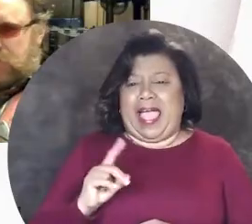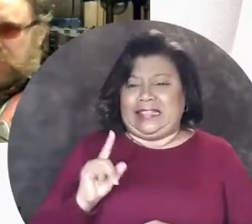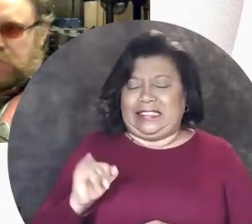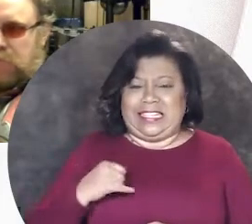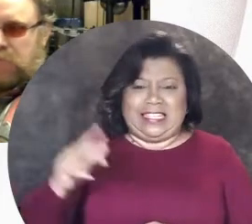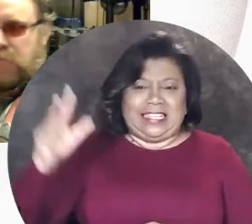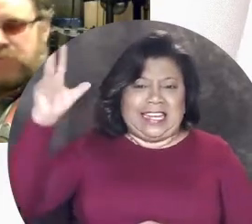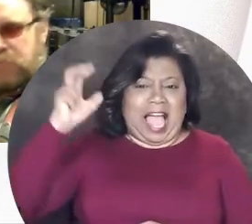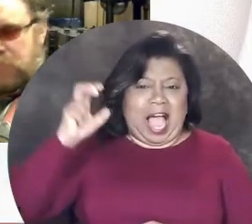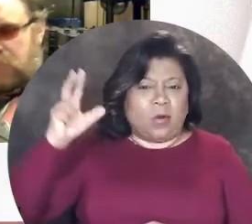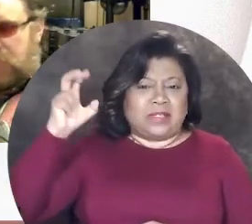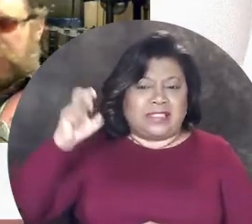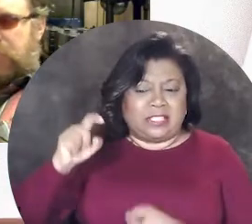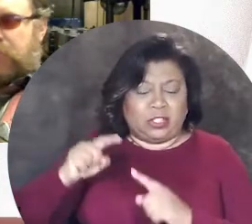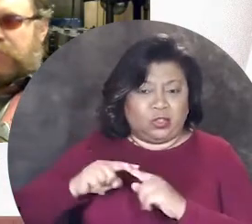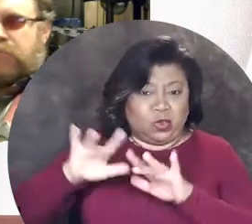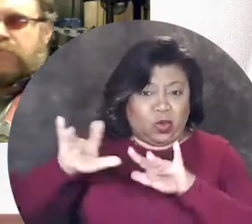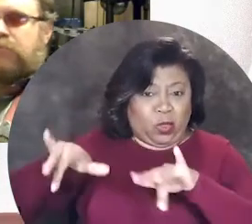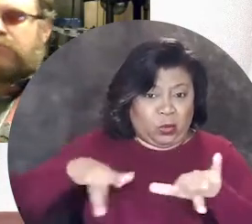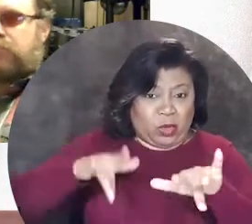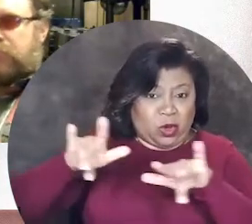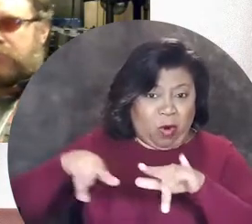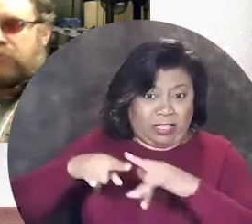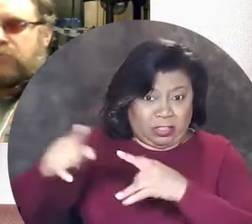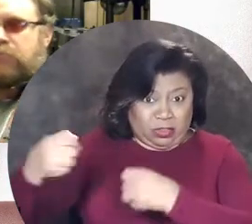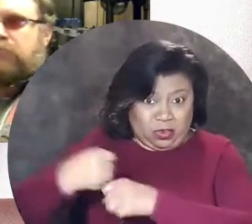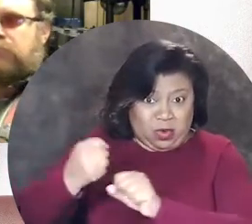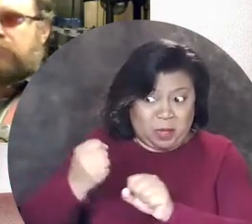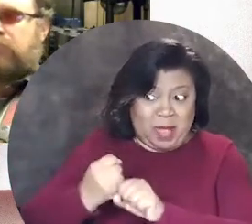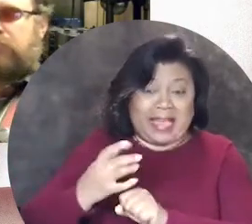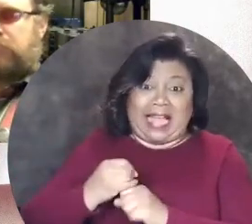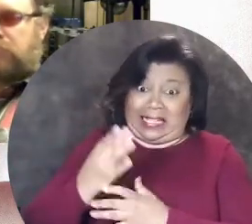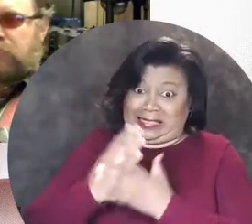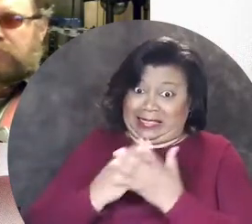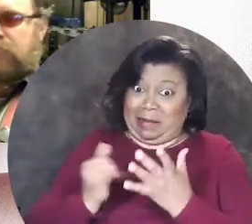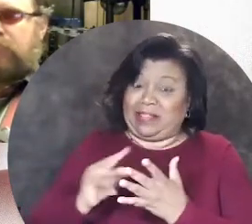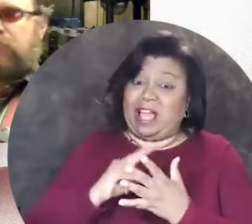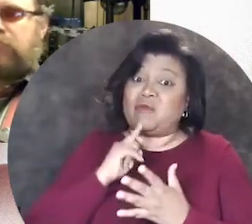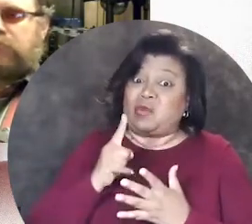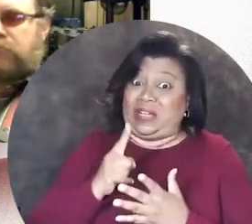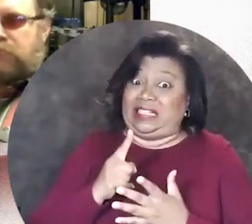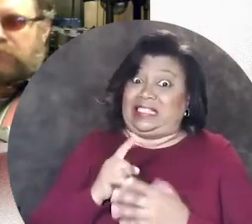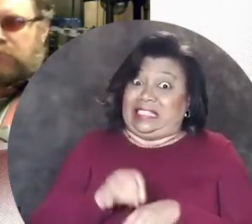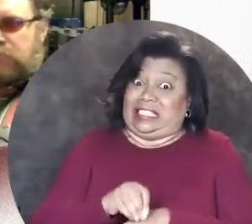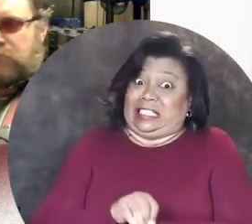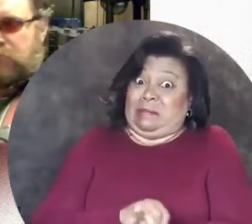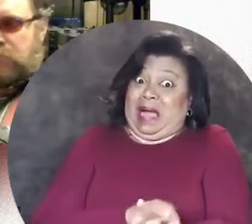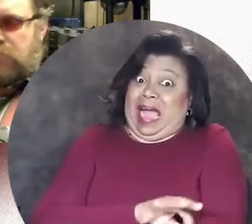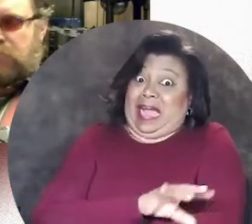Andy, I was listening to the recordings that you've made and some of them are pretty spine-tingling